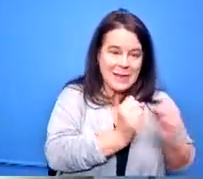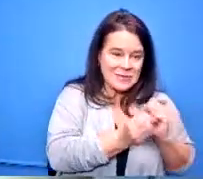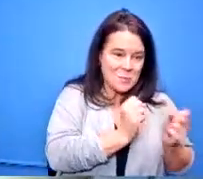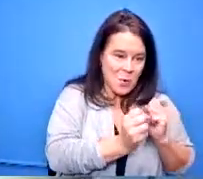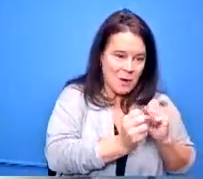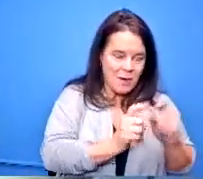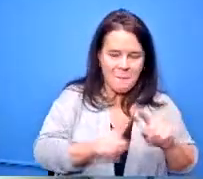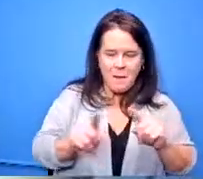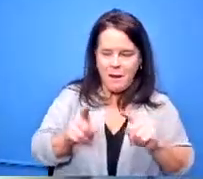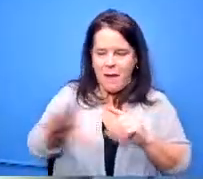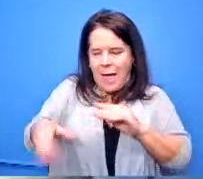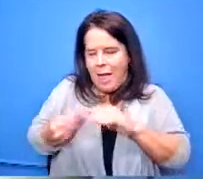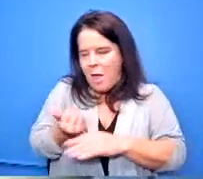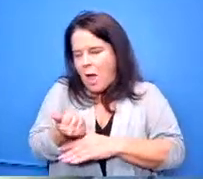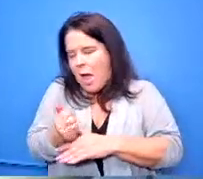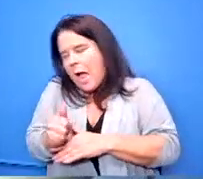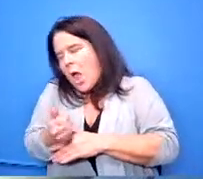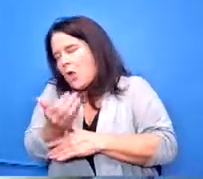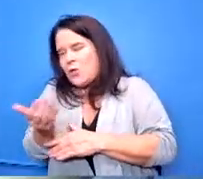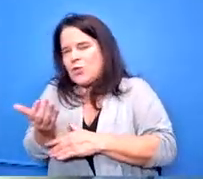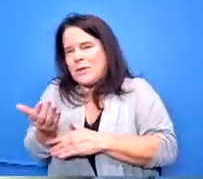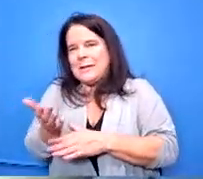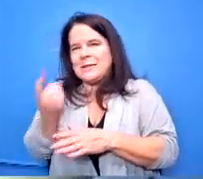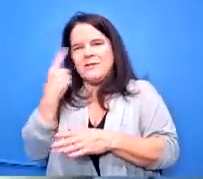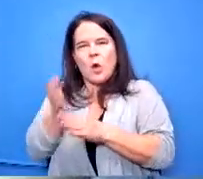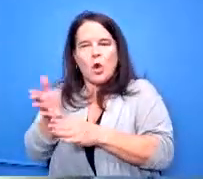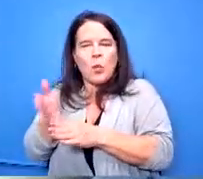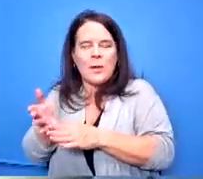also turn into careers for individuals so my question is are there opportunities to expand